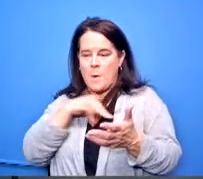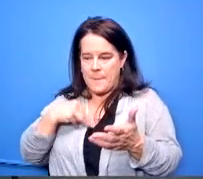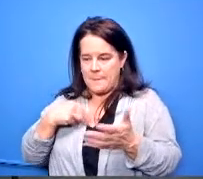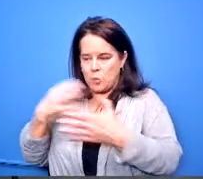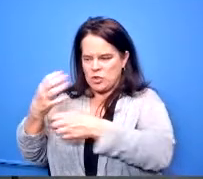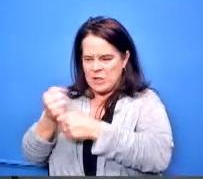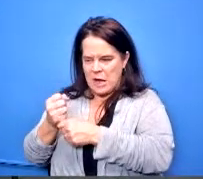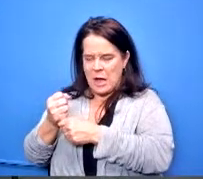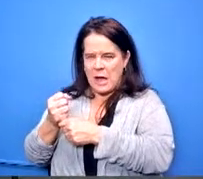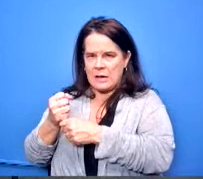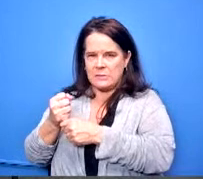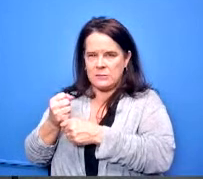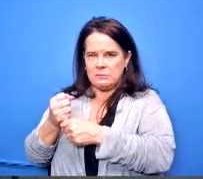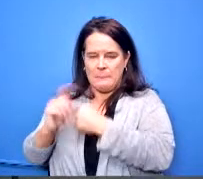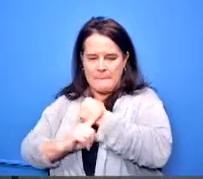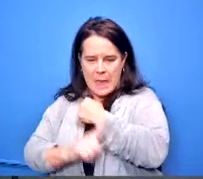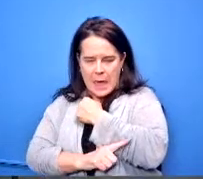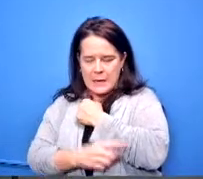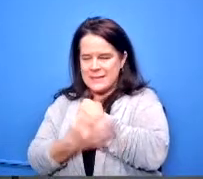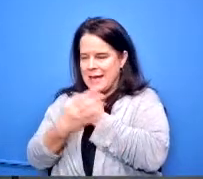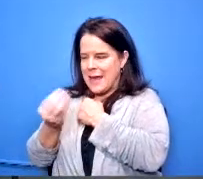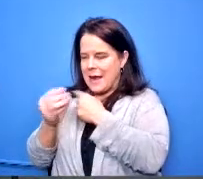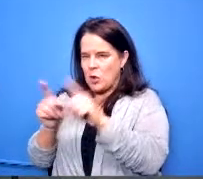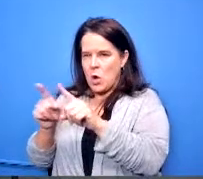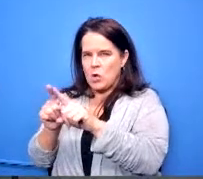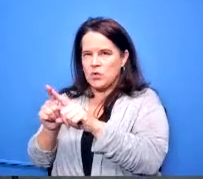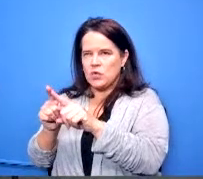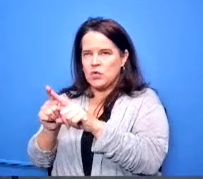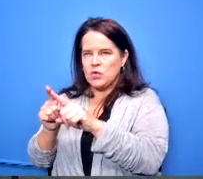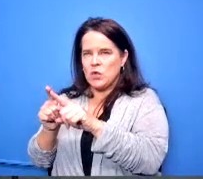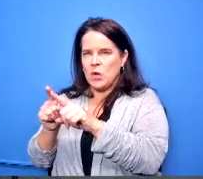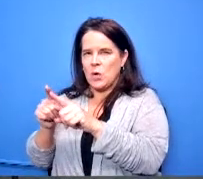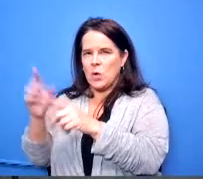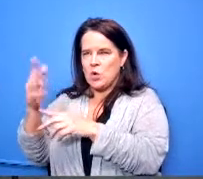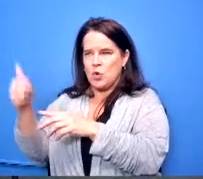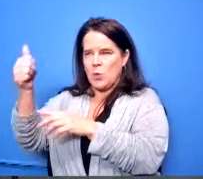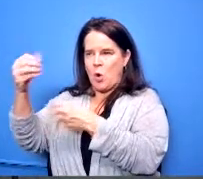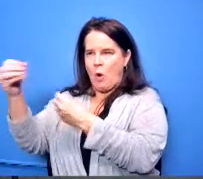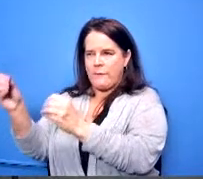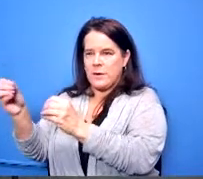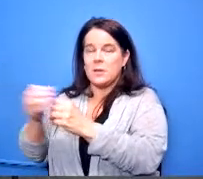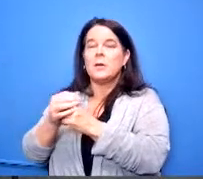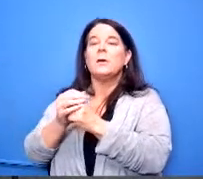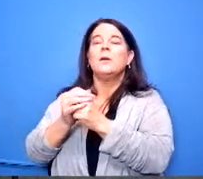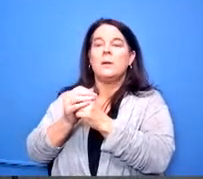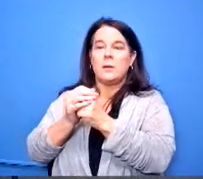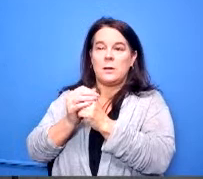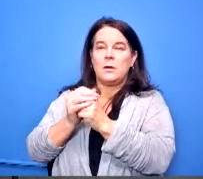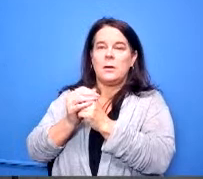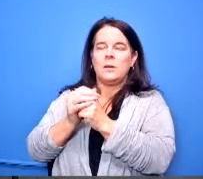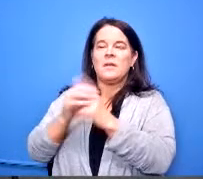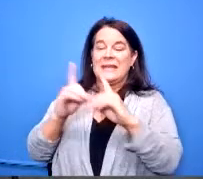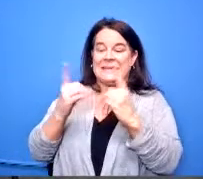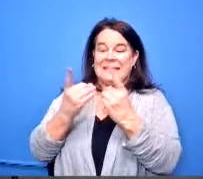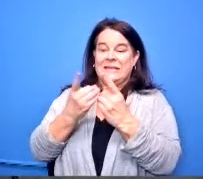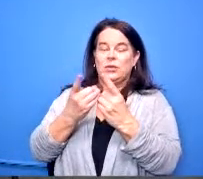the book bags and so did uh the superintendent's office yeah he didn't uh the district did correct